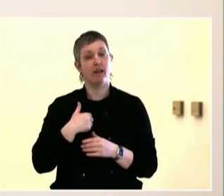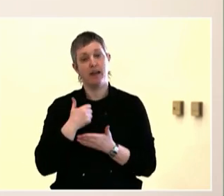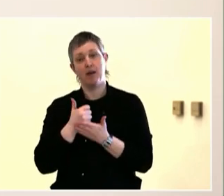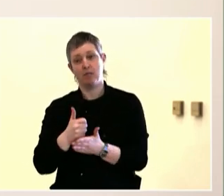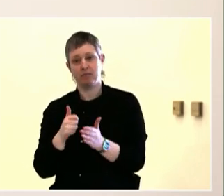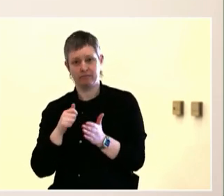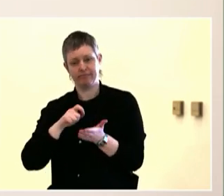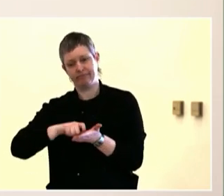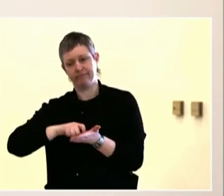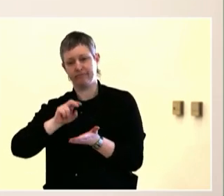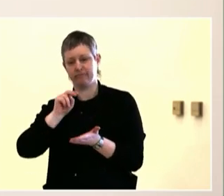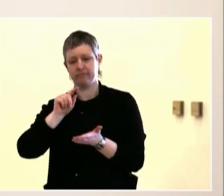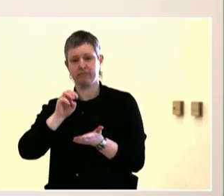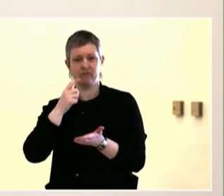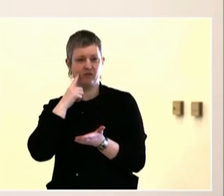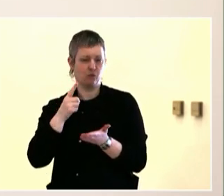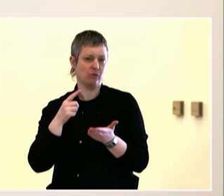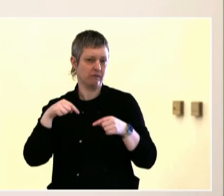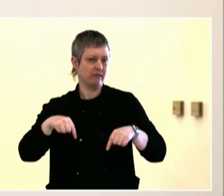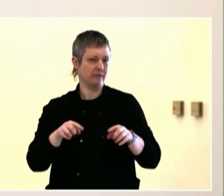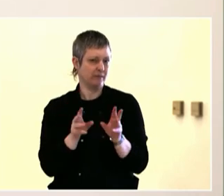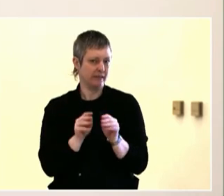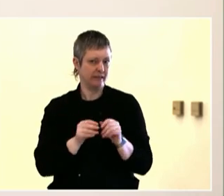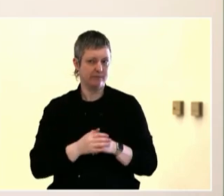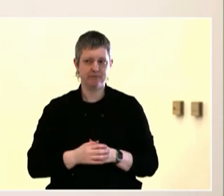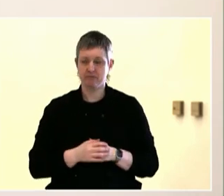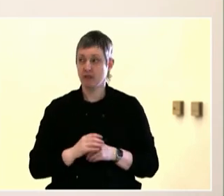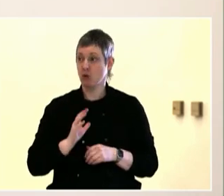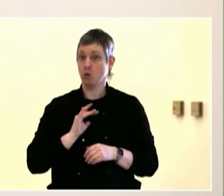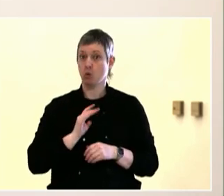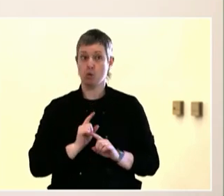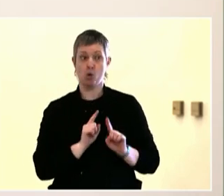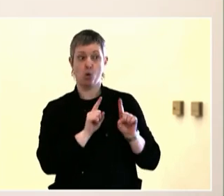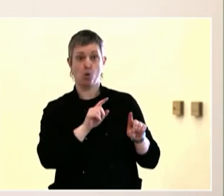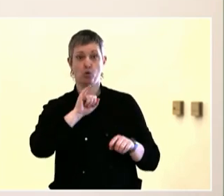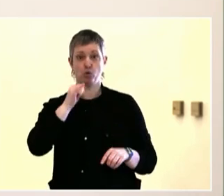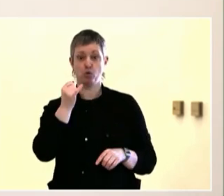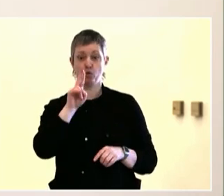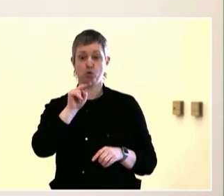community and I really enjoyed that session. Thank you, everybody. Good morning, everybody.